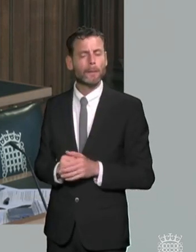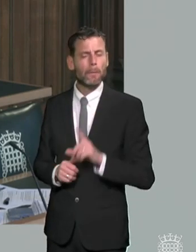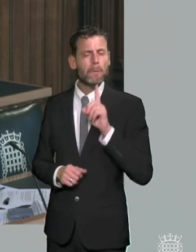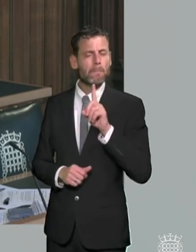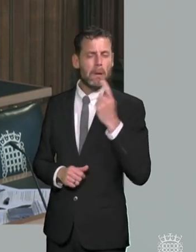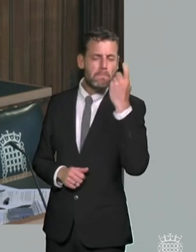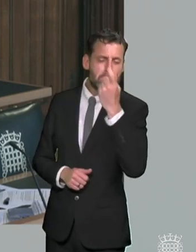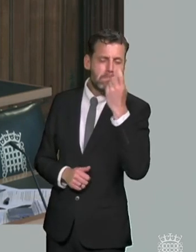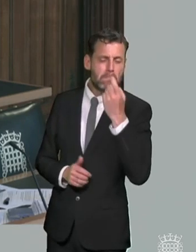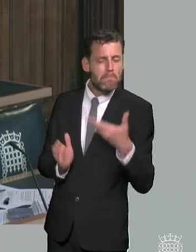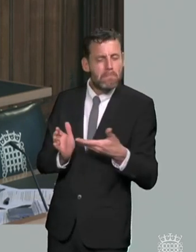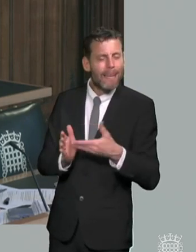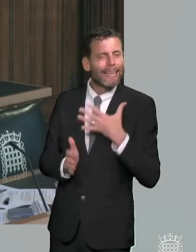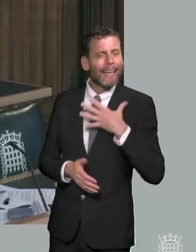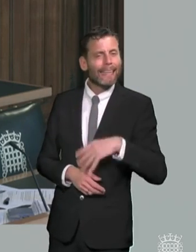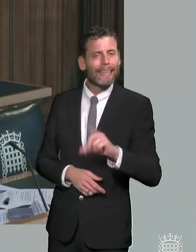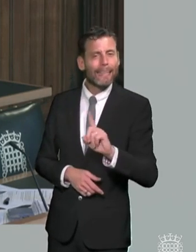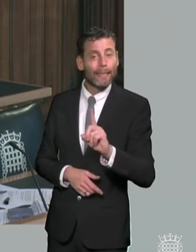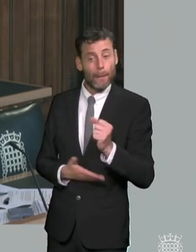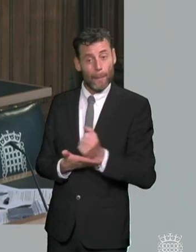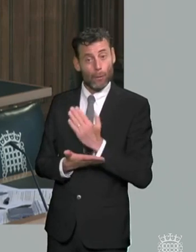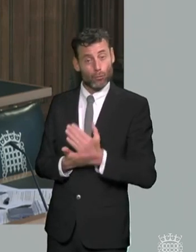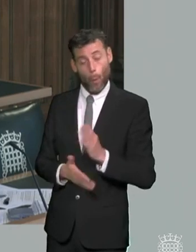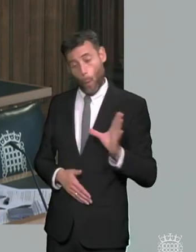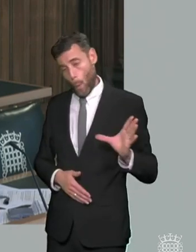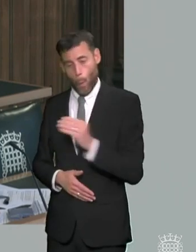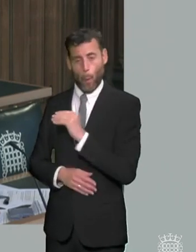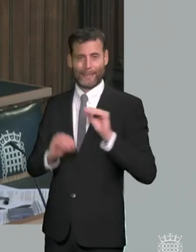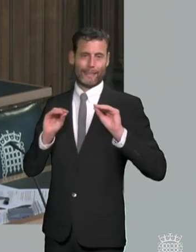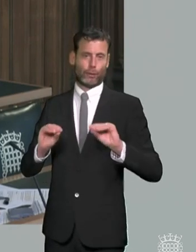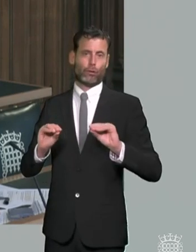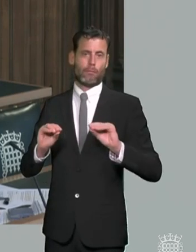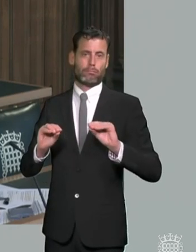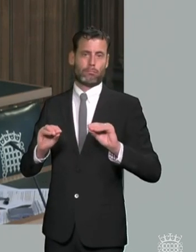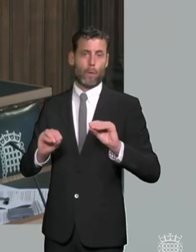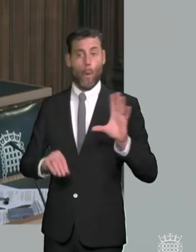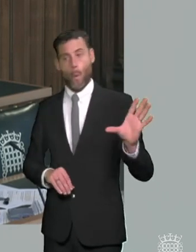ensure that every teacher not just the specialist but every teacher has a kind of like base level